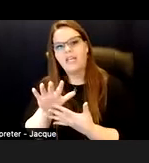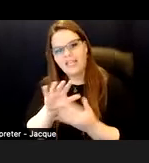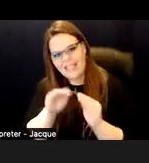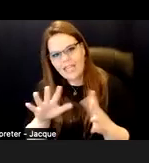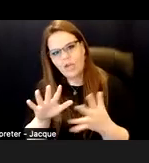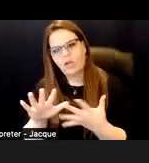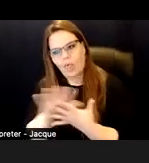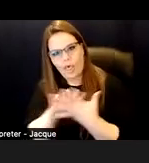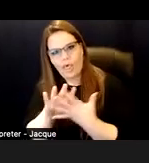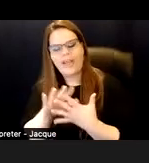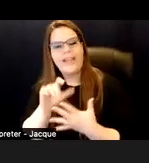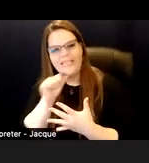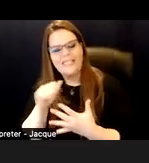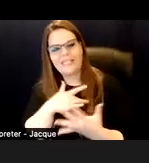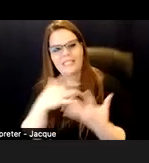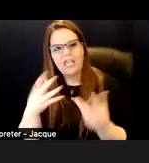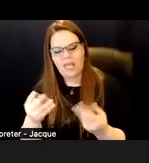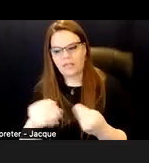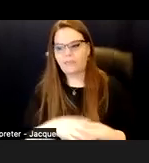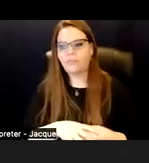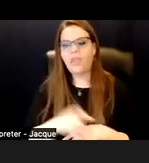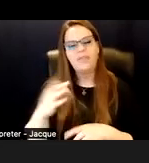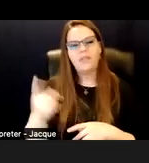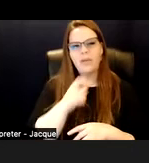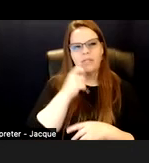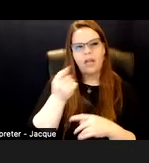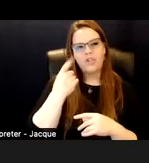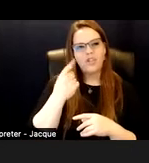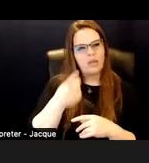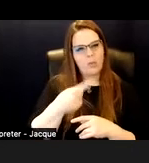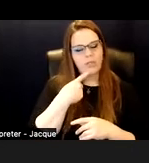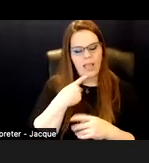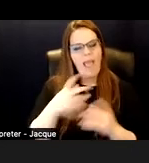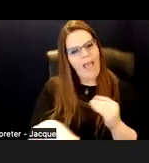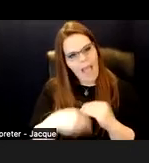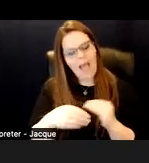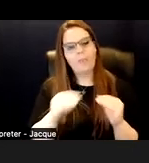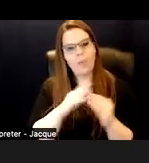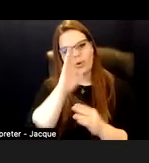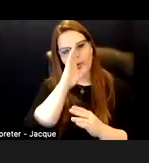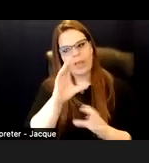But if someone isn't understanding what you're saying, add some more direct communication to it.